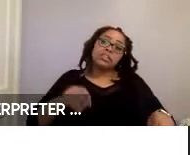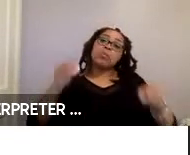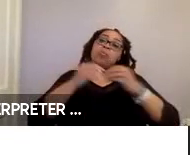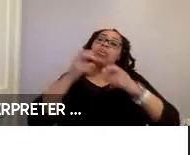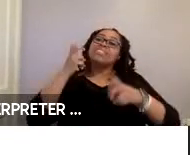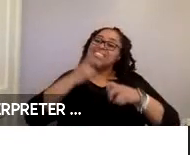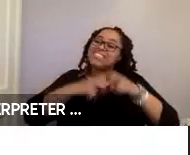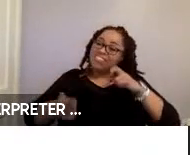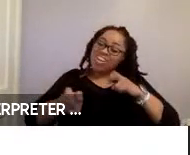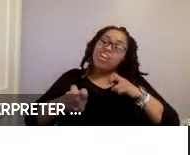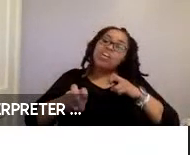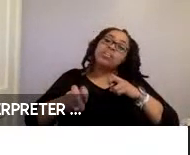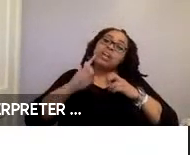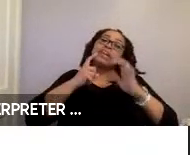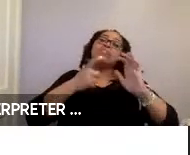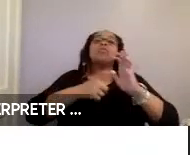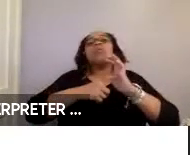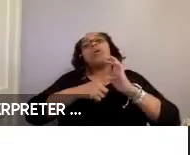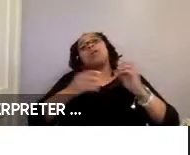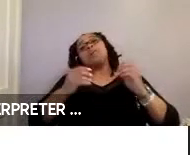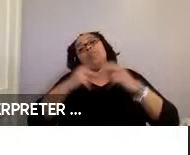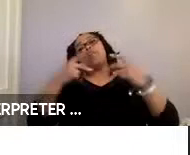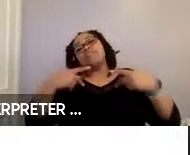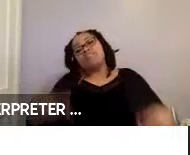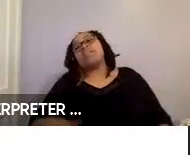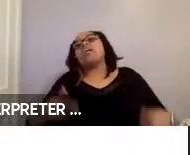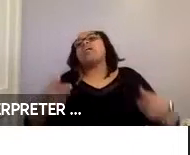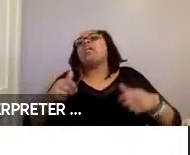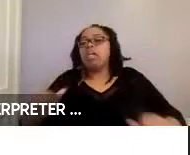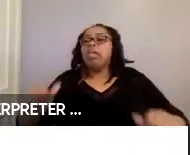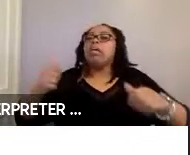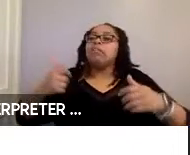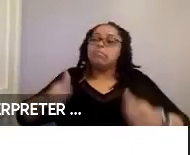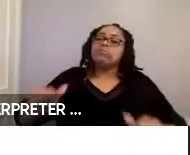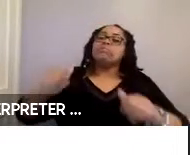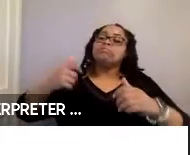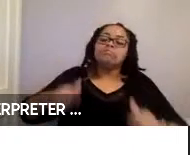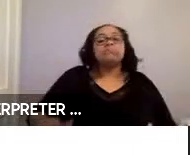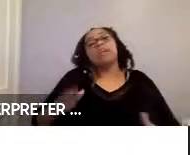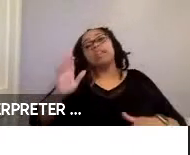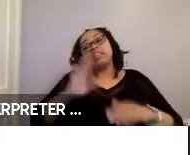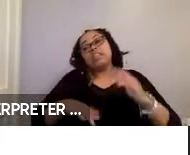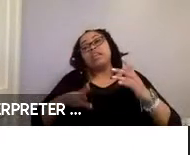to use and requiring greater physical effort than manual and power wheelchair users. One